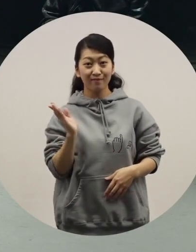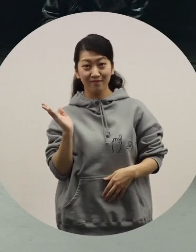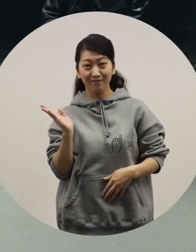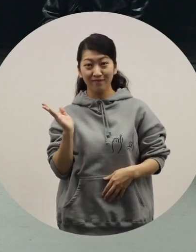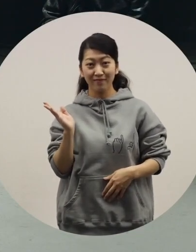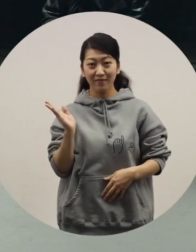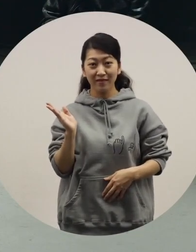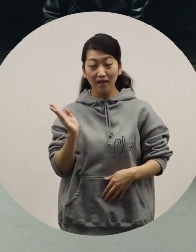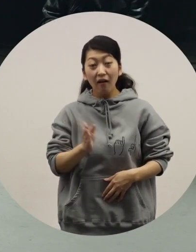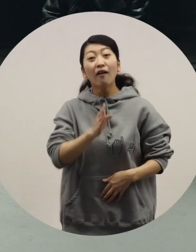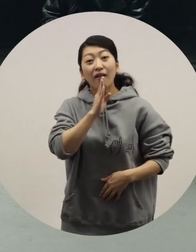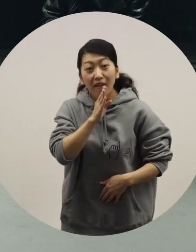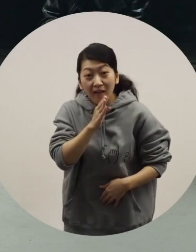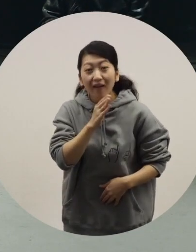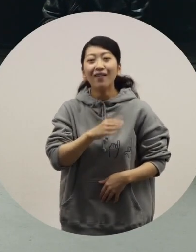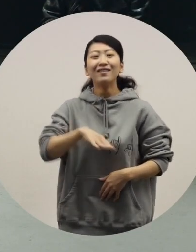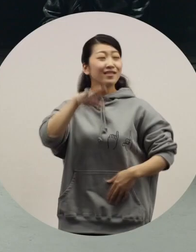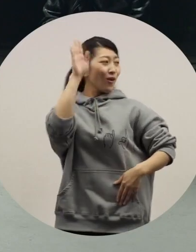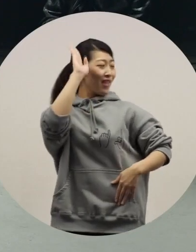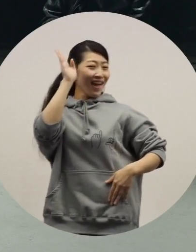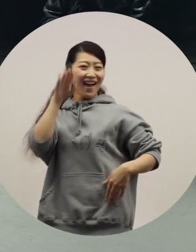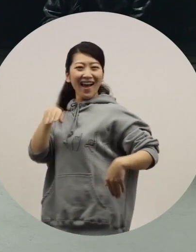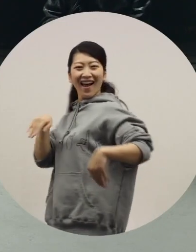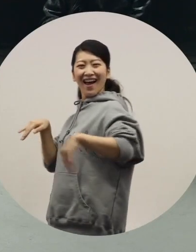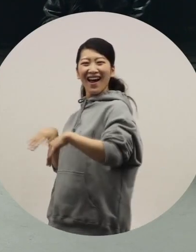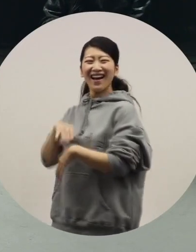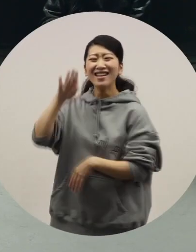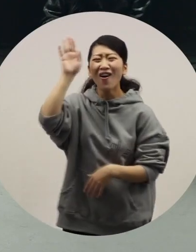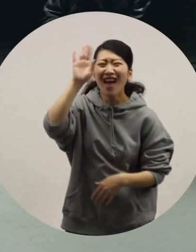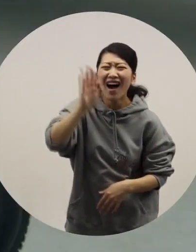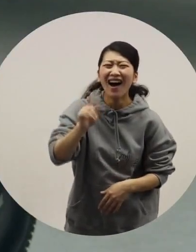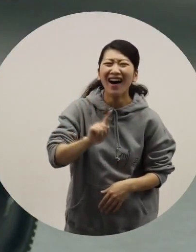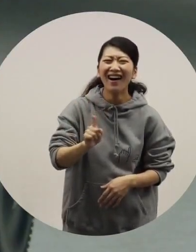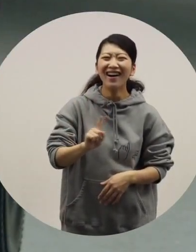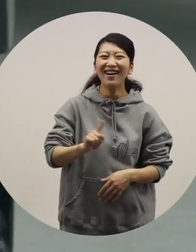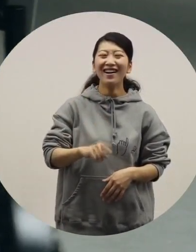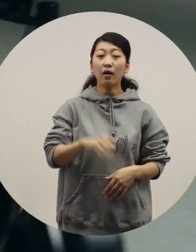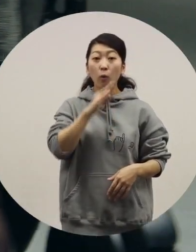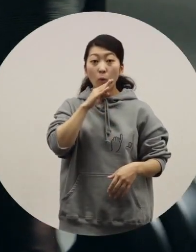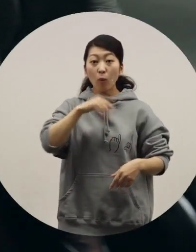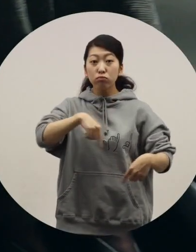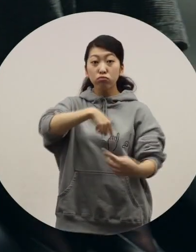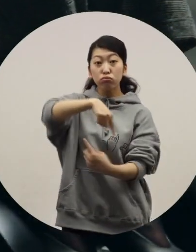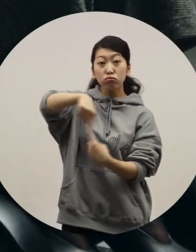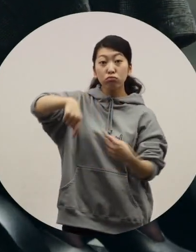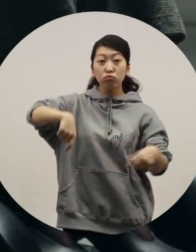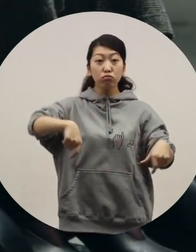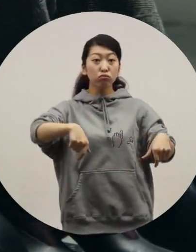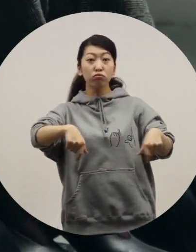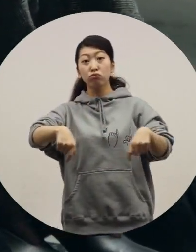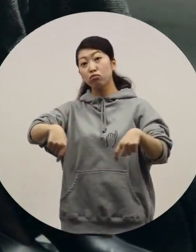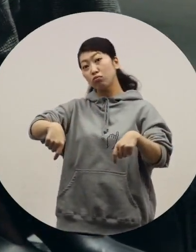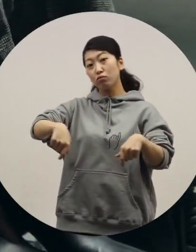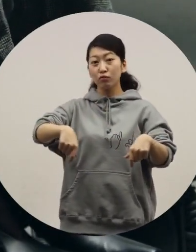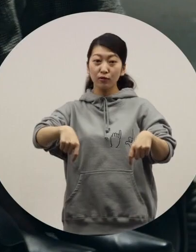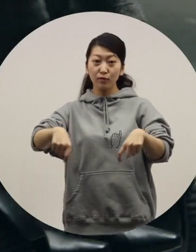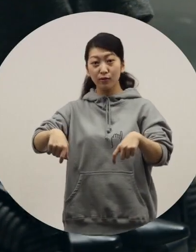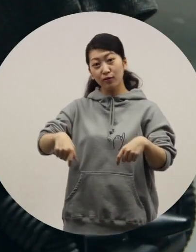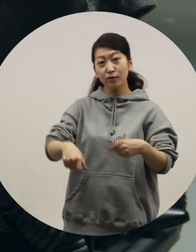[Ochiai] Oh, I see. [Azuma] See you. -[Ochiai] Haha. See you. [Ochiai] Oh, that's exactly as you said. Well done! I got it.